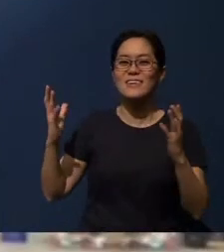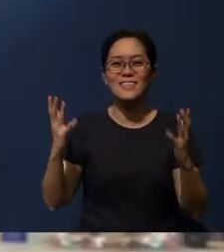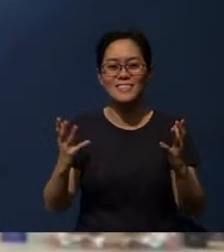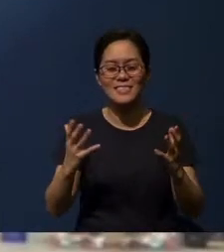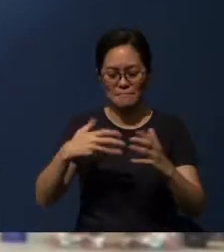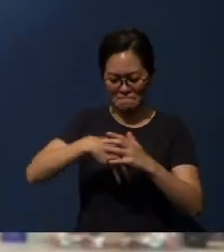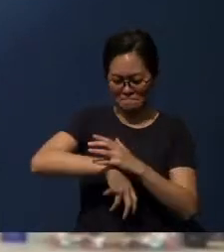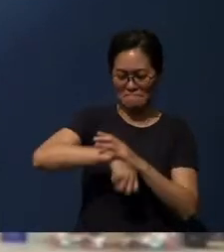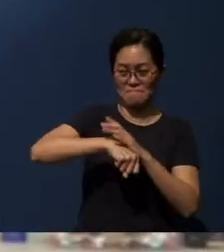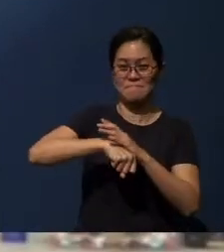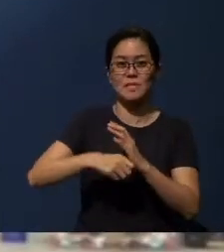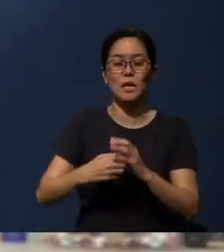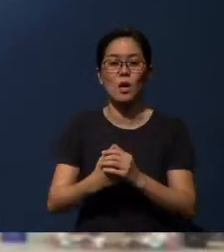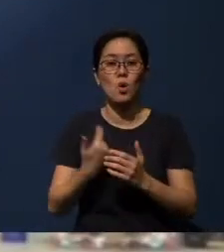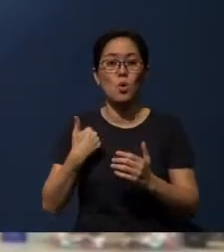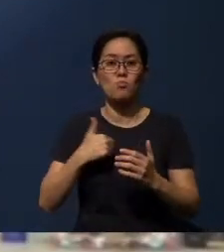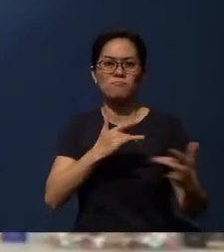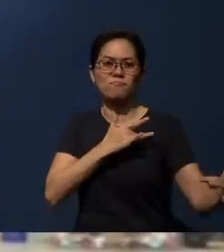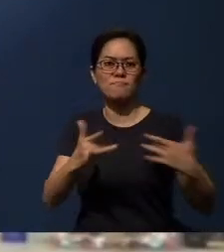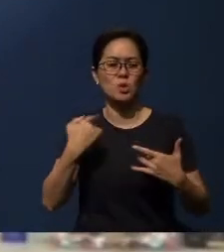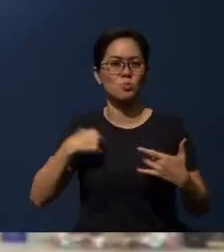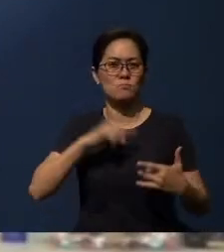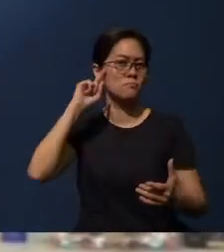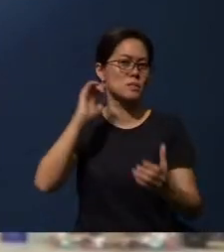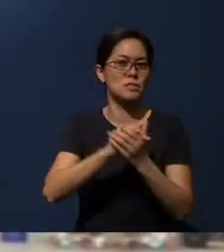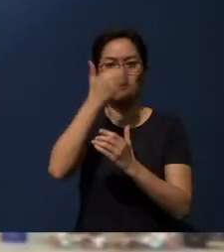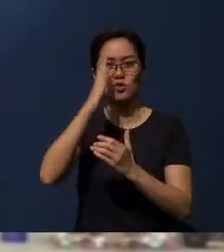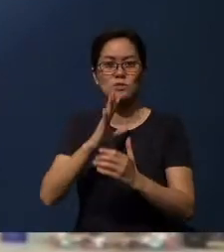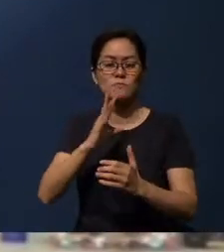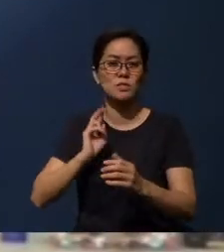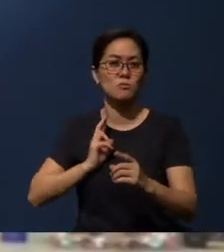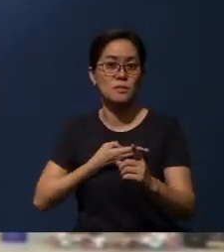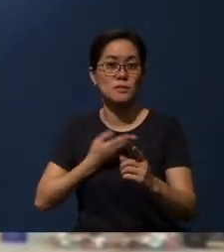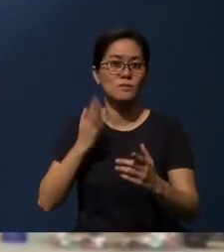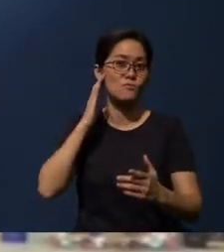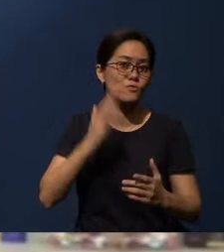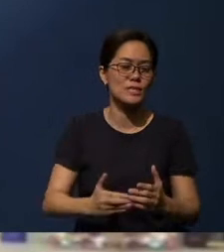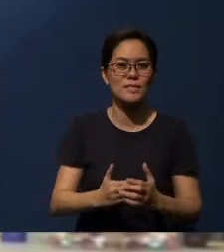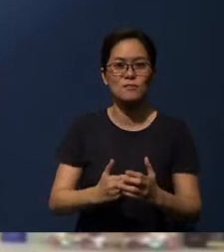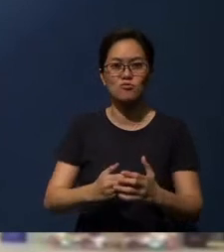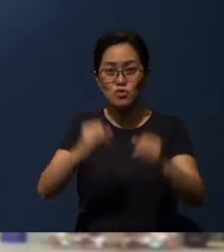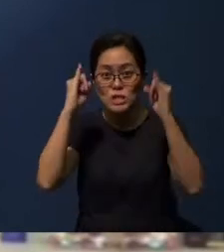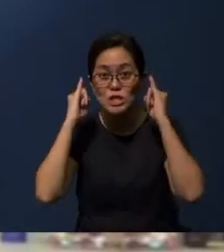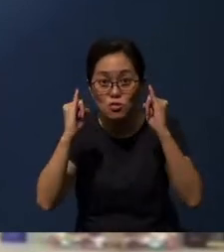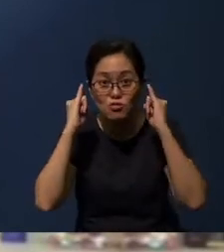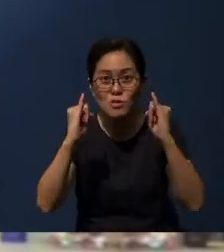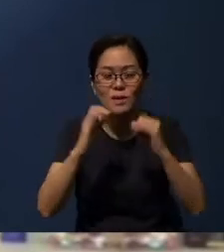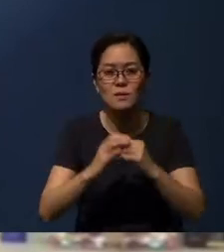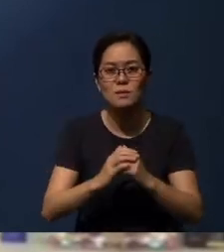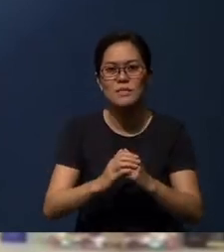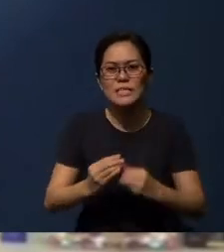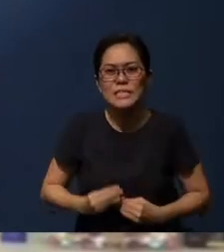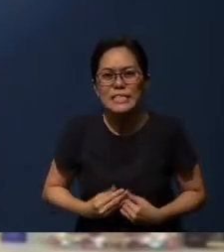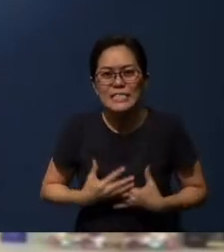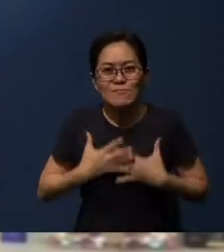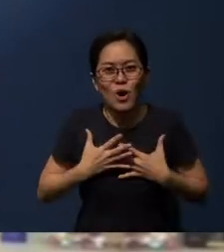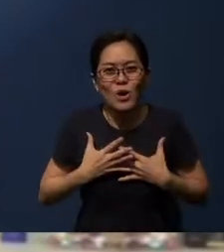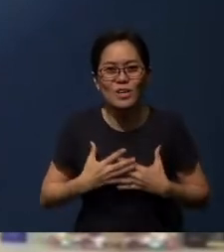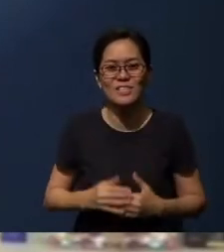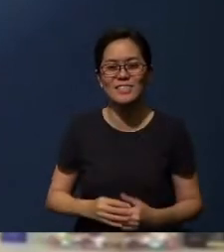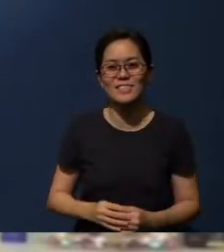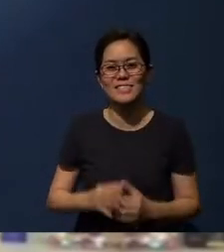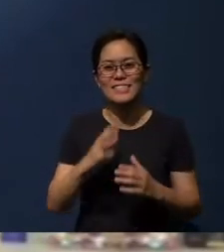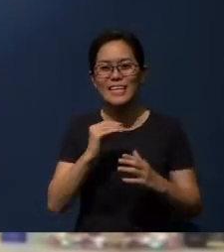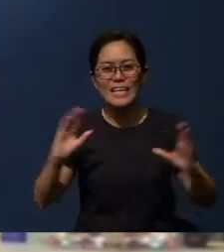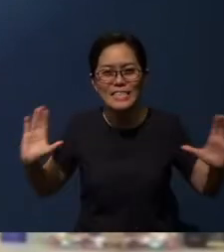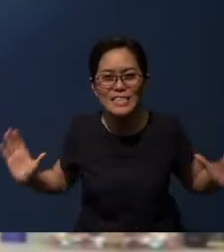We are excited as we believe God will speak to us, instruct us, inspire us and encourage us